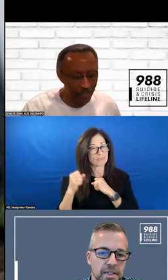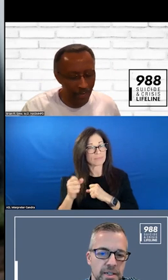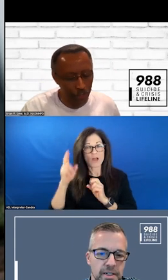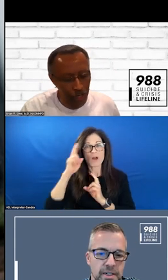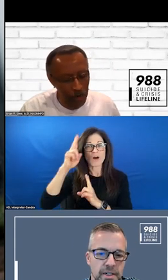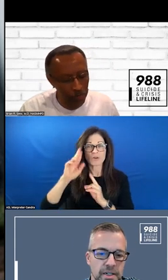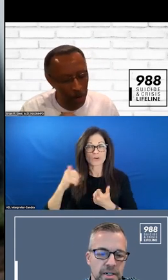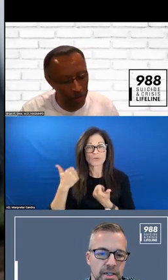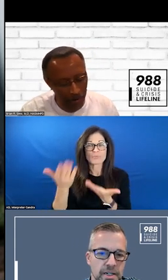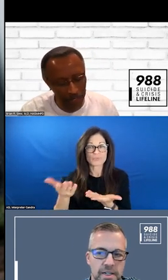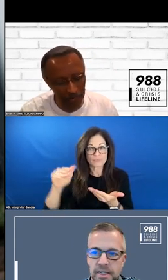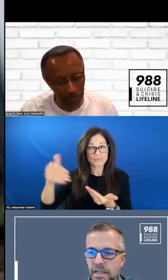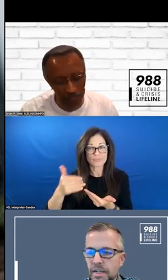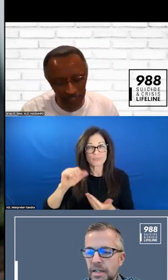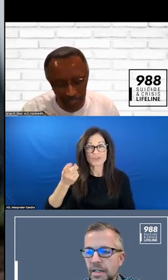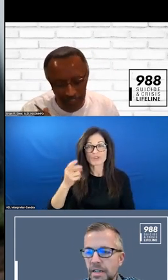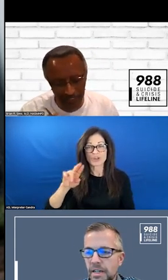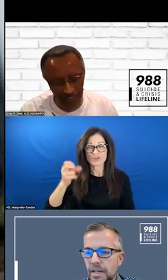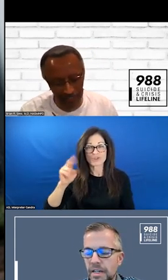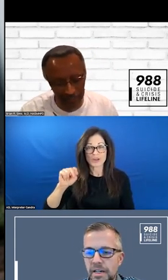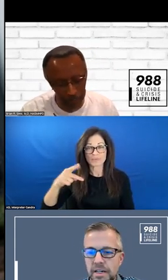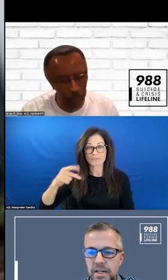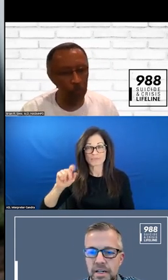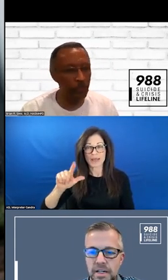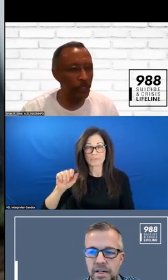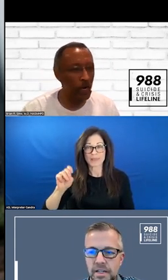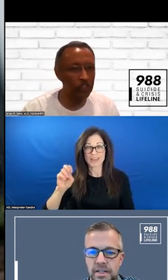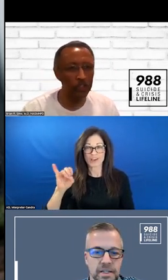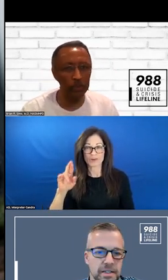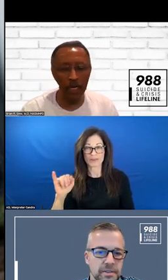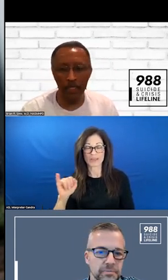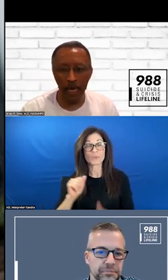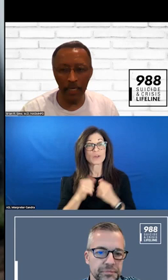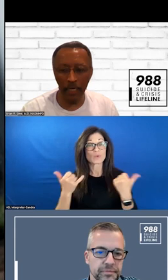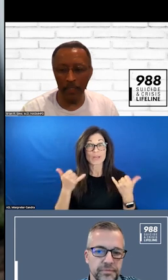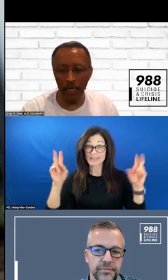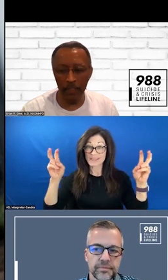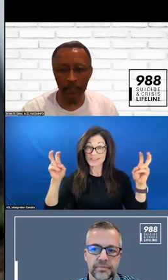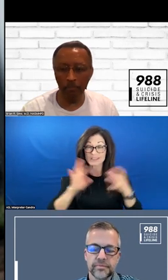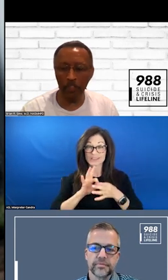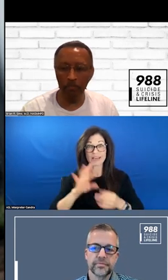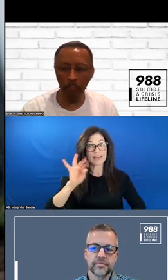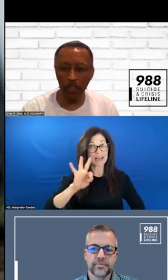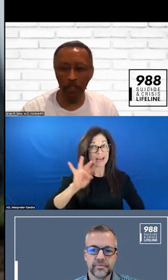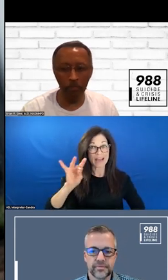DOCTOR JOHN PALMERIE FOR THIS 988 MEETING.